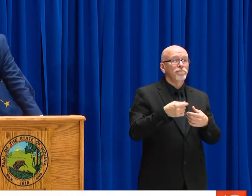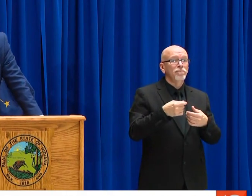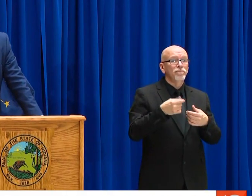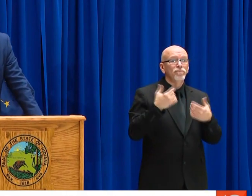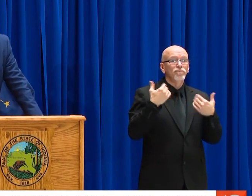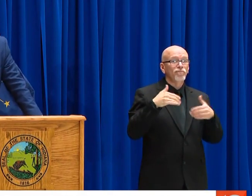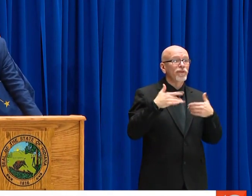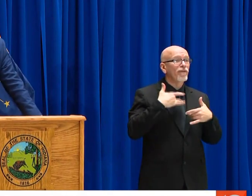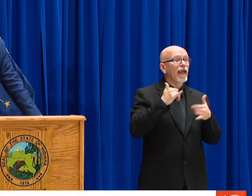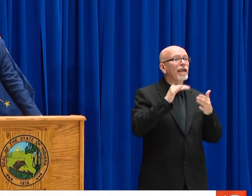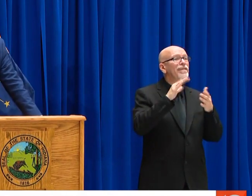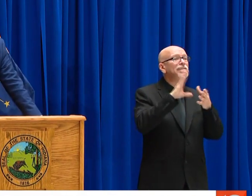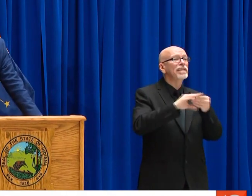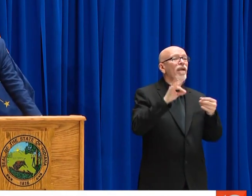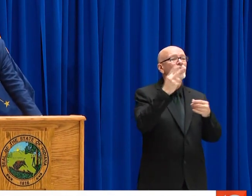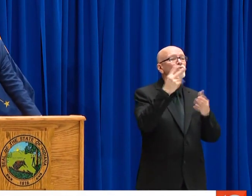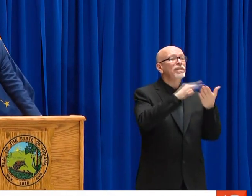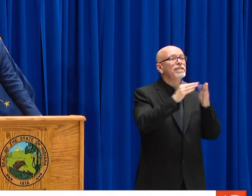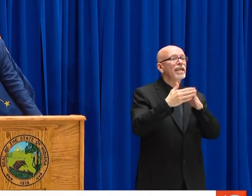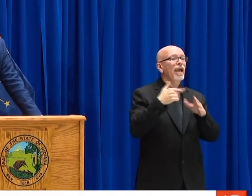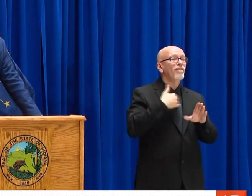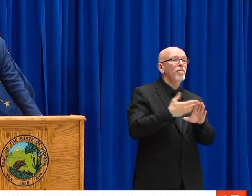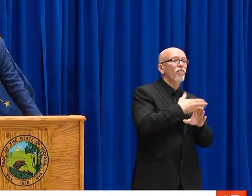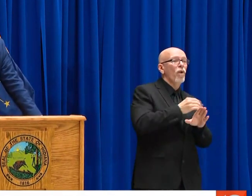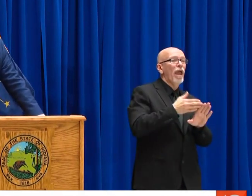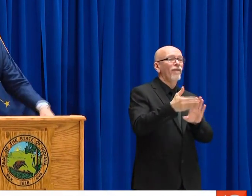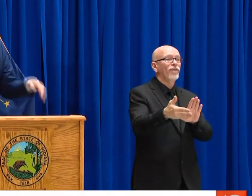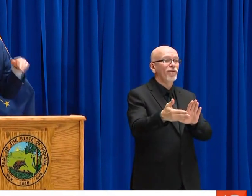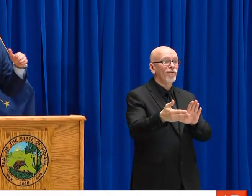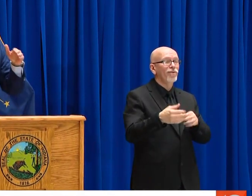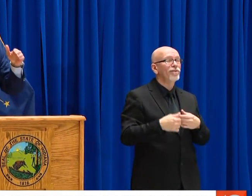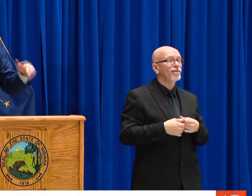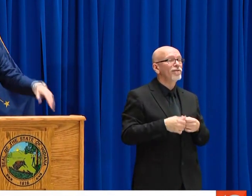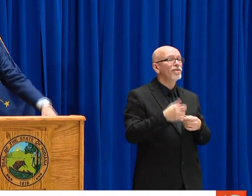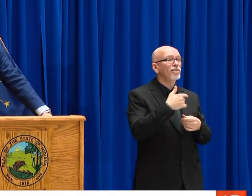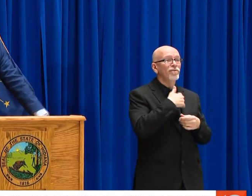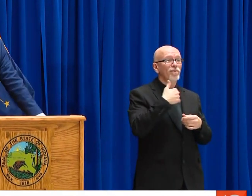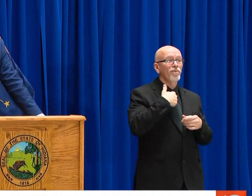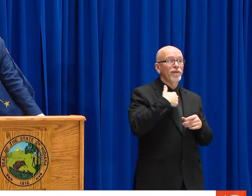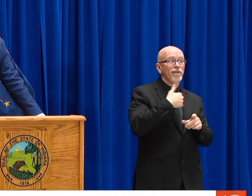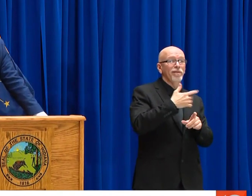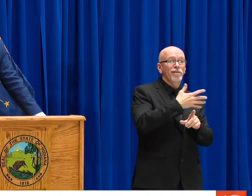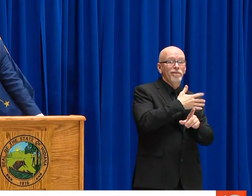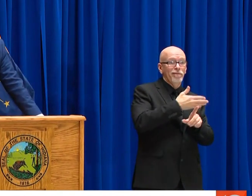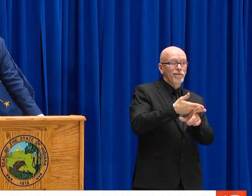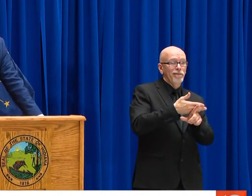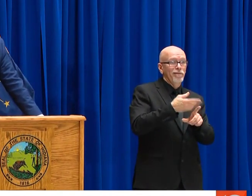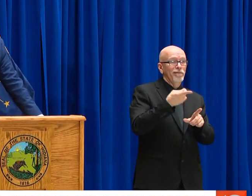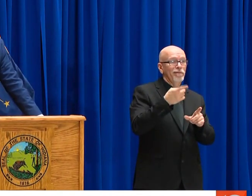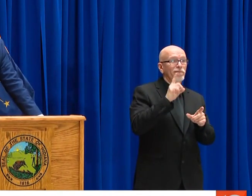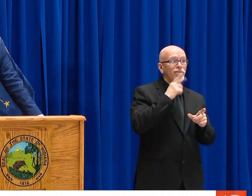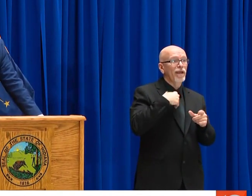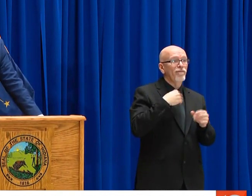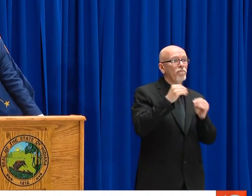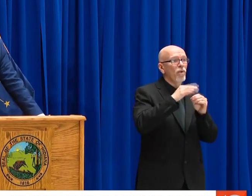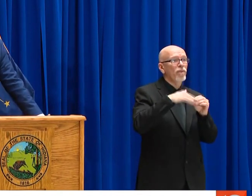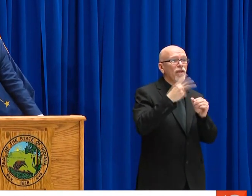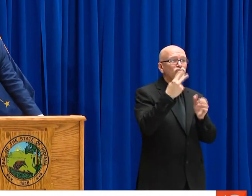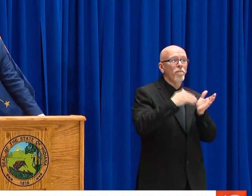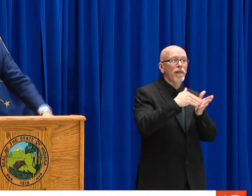DEALING WITH QUESTIONS JUST LIKE THIS. THIS IS WHY I SAID IT'S SO IMPORTANT THAT AS WE WENT INTO THIS, TALK ABOUT A TALE OF TWO